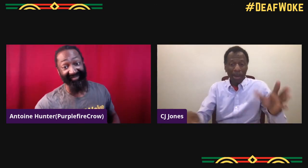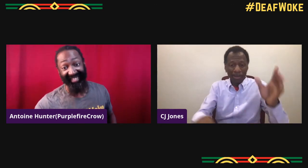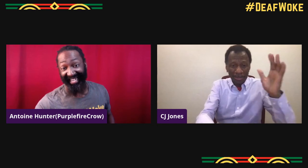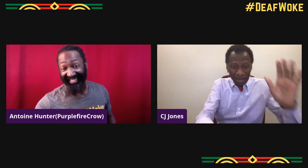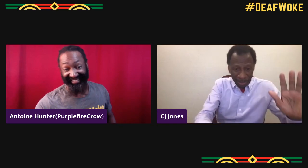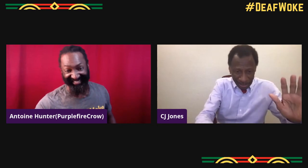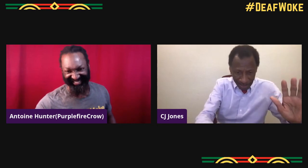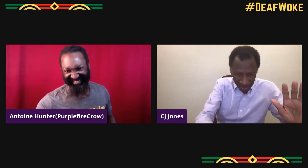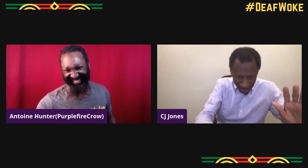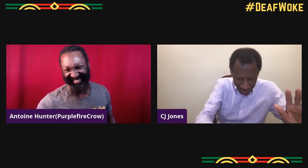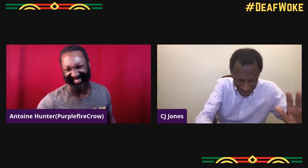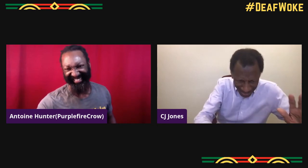Should I go off?